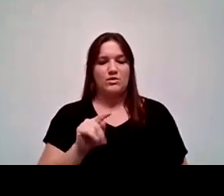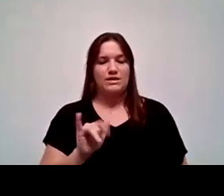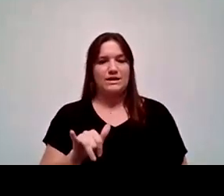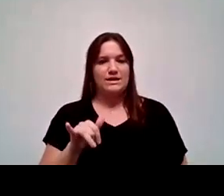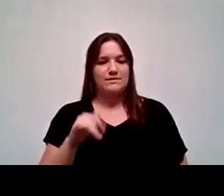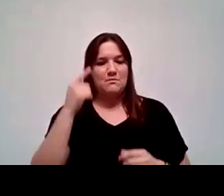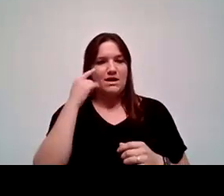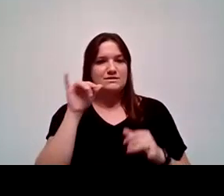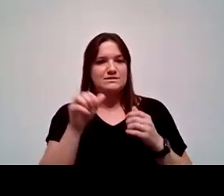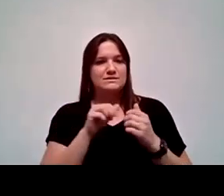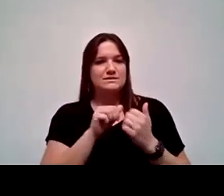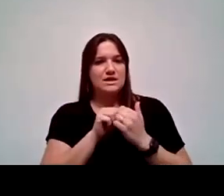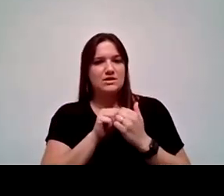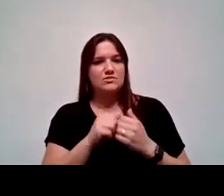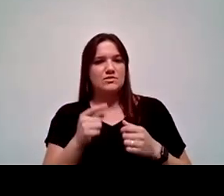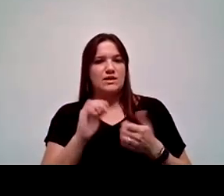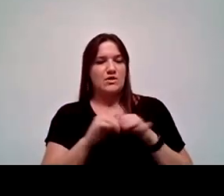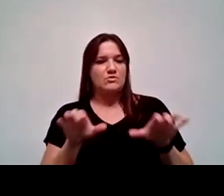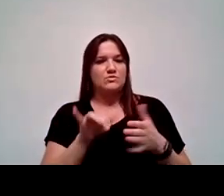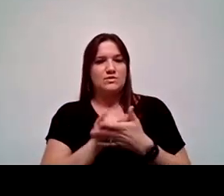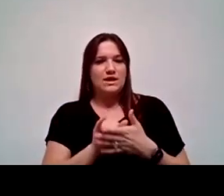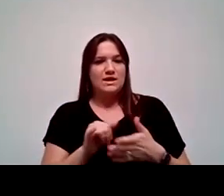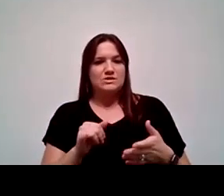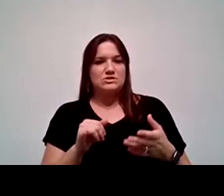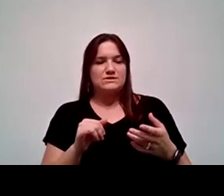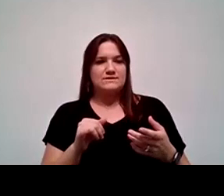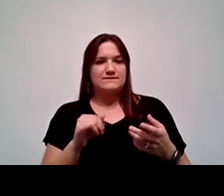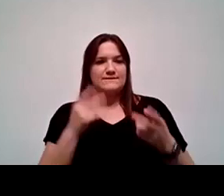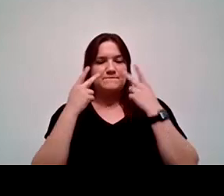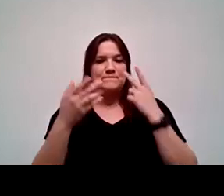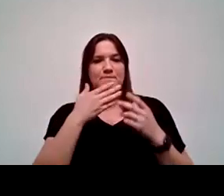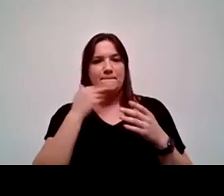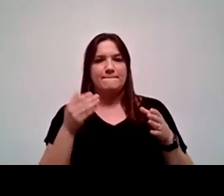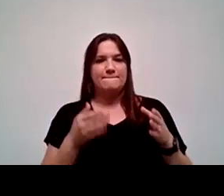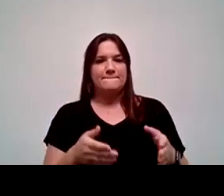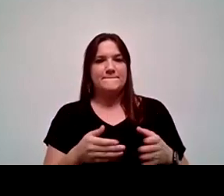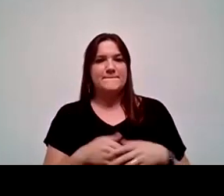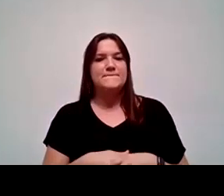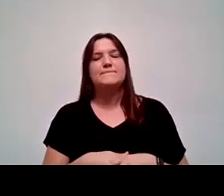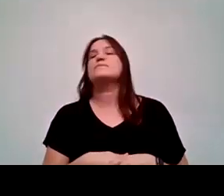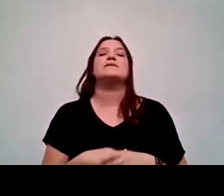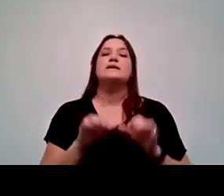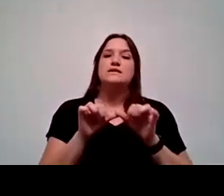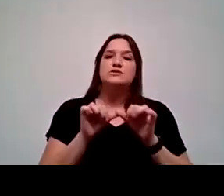And so the ways to do that is really just seeing the best practices and continuing those efforts.